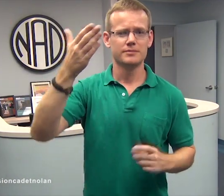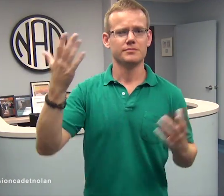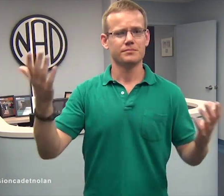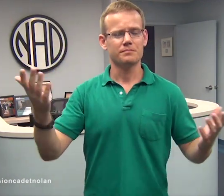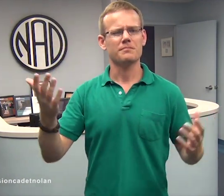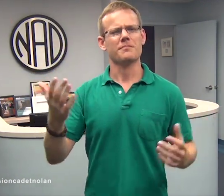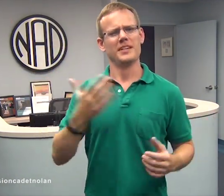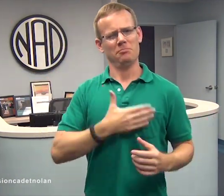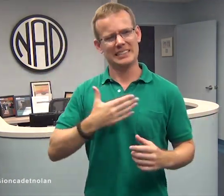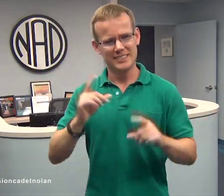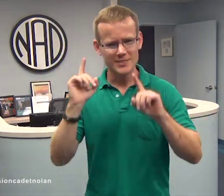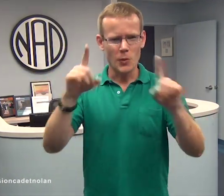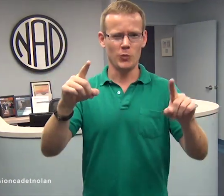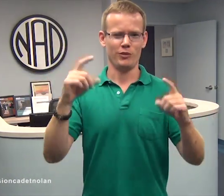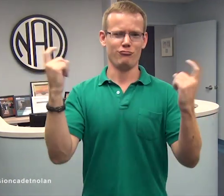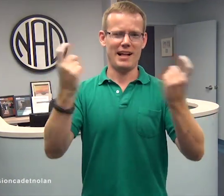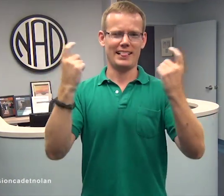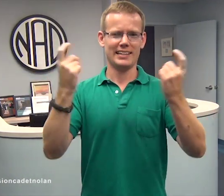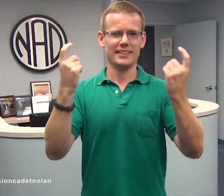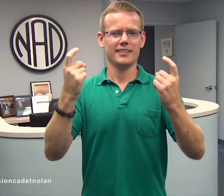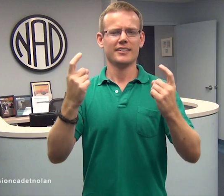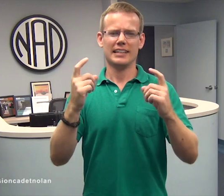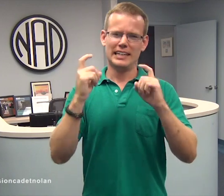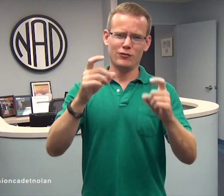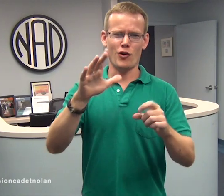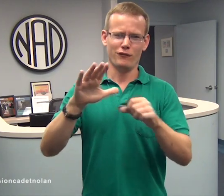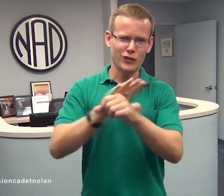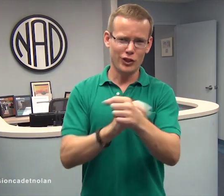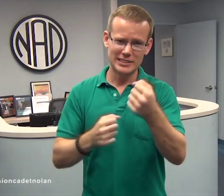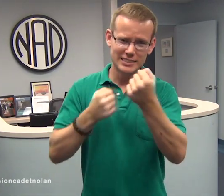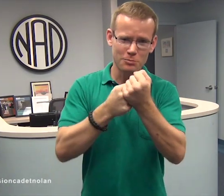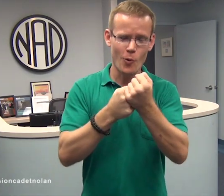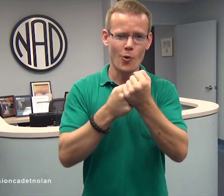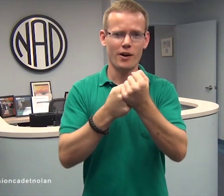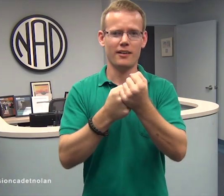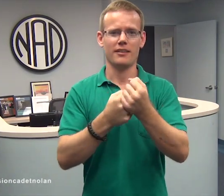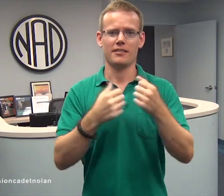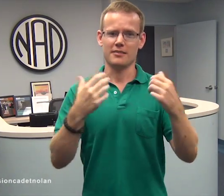Please go to the rally and lend your full support